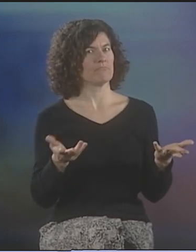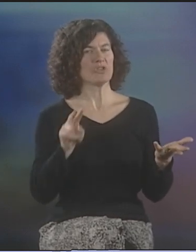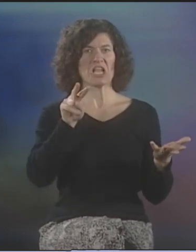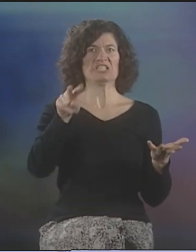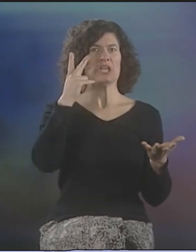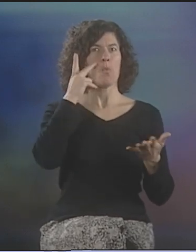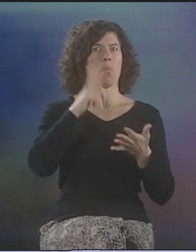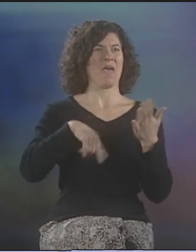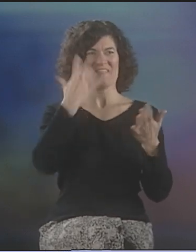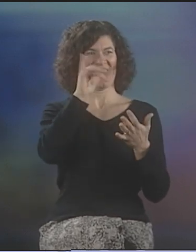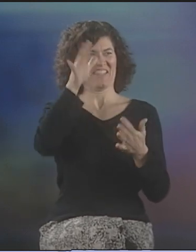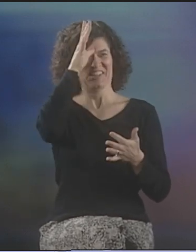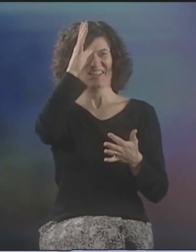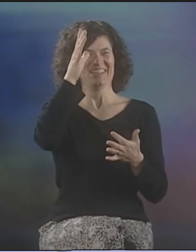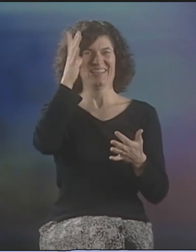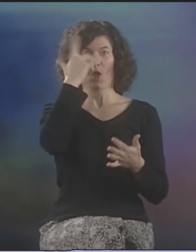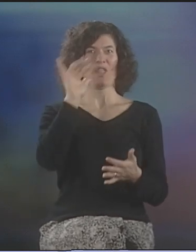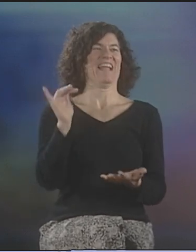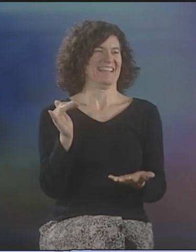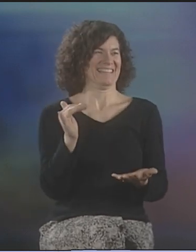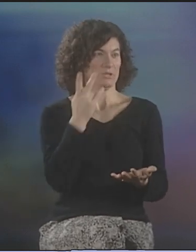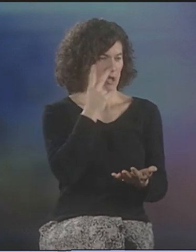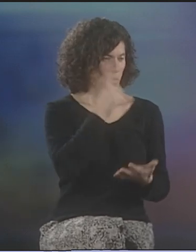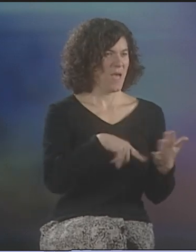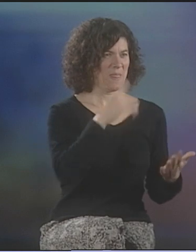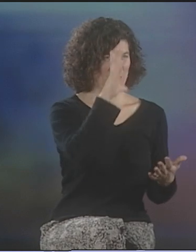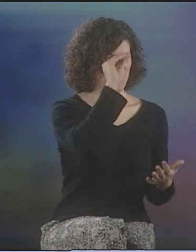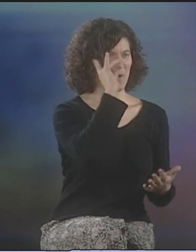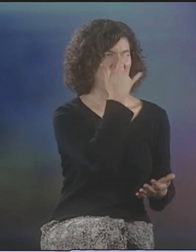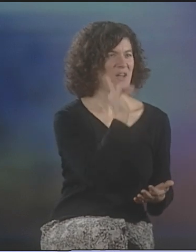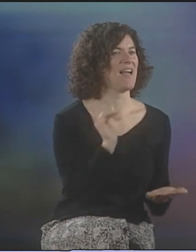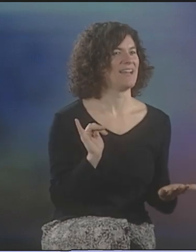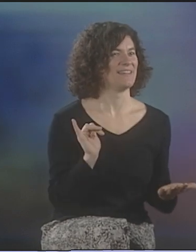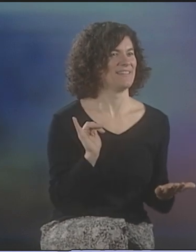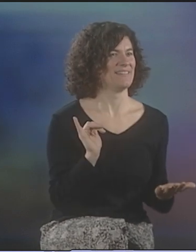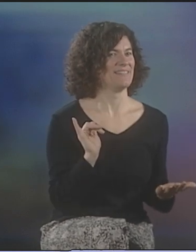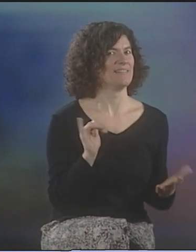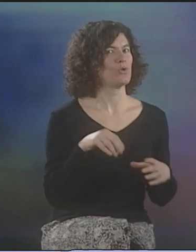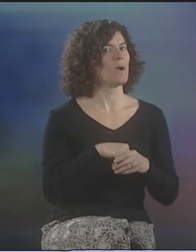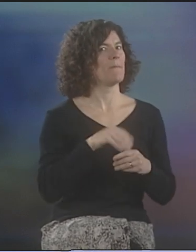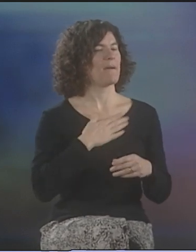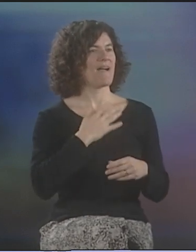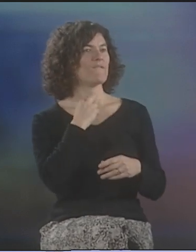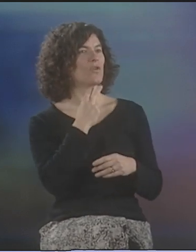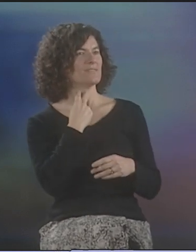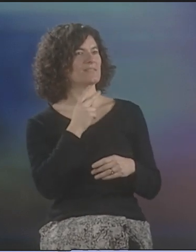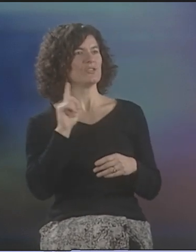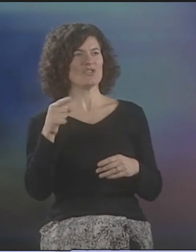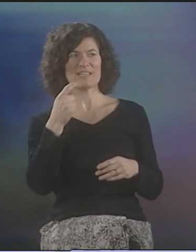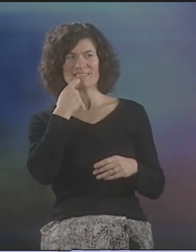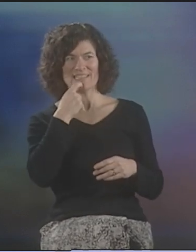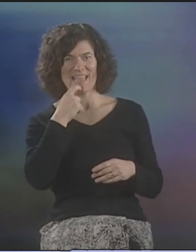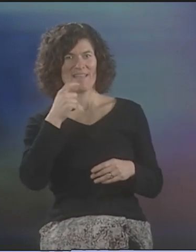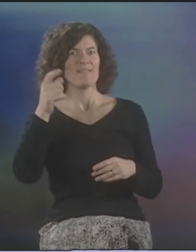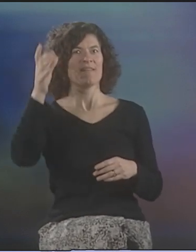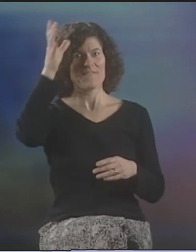THEY'D BE ABLE TO FIGURE IT OUT. THEY CAN SEE WHAT THE EXPRESSION OF THE FATHER WOULD LOOK LIKE AND WHAT THE SON WOULD LOOK LIKE. SO, IN MY VOICING, I JUST SAID,